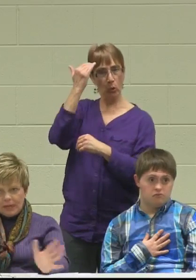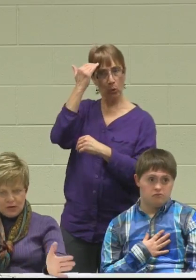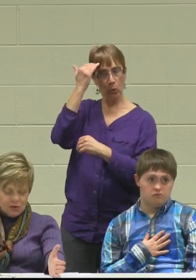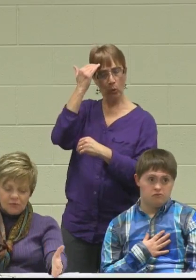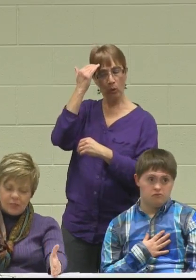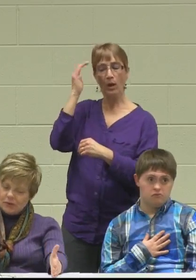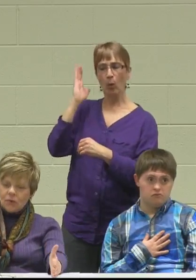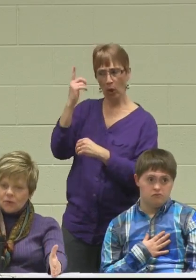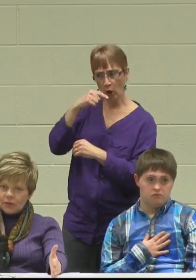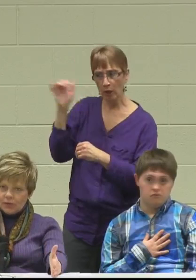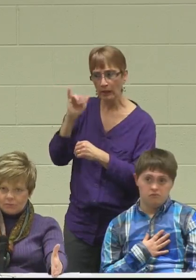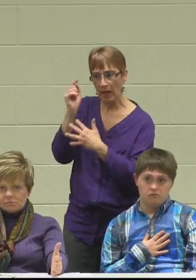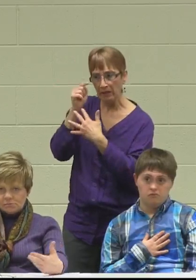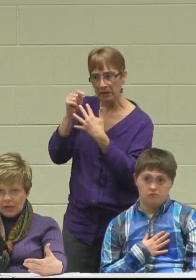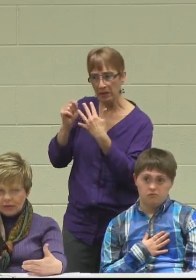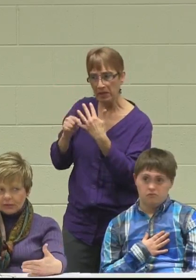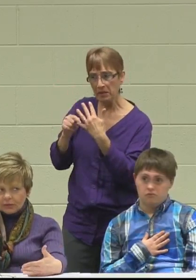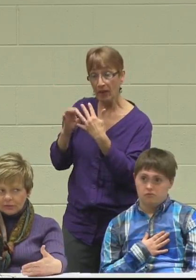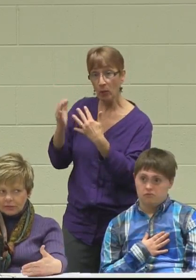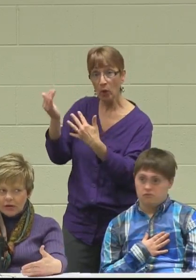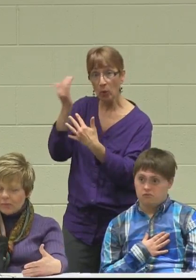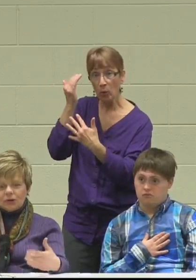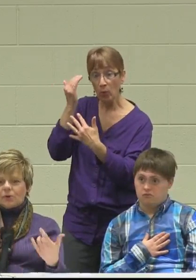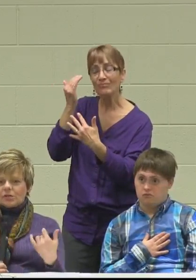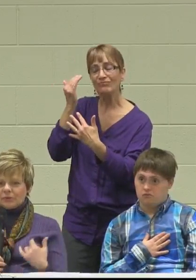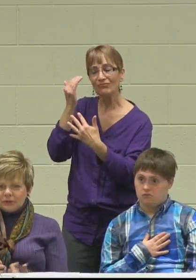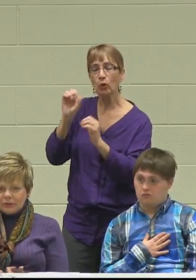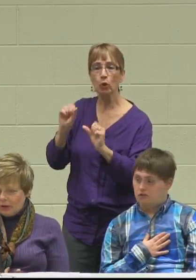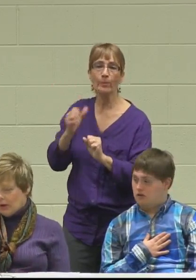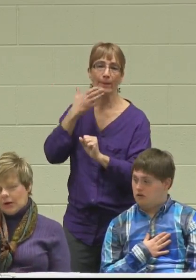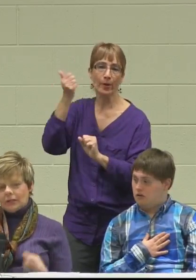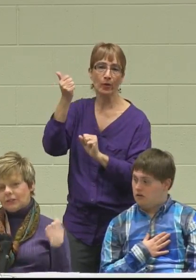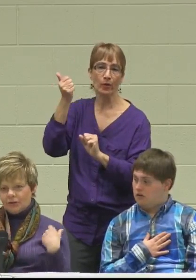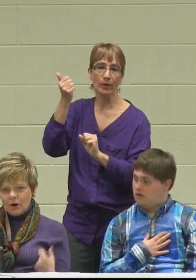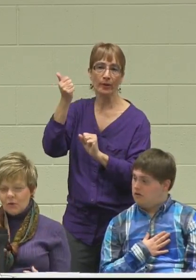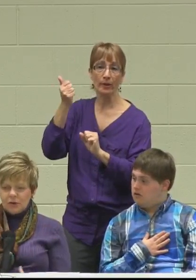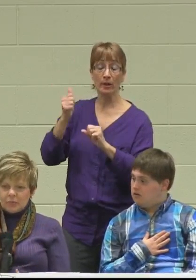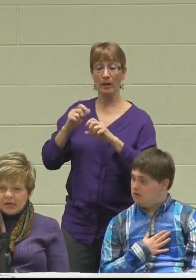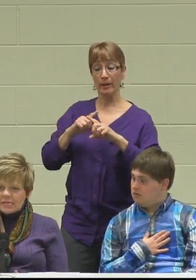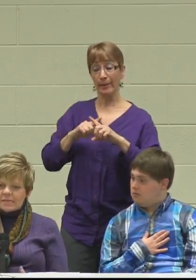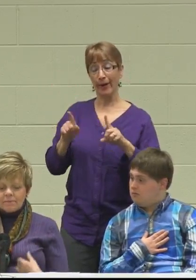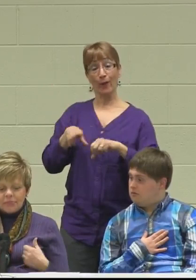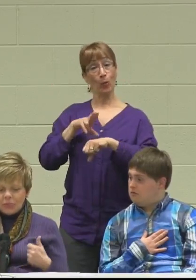it could have made the whole thing better, but, of course, when you start college and you're all with your buddies